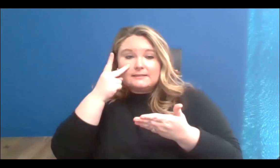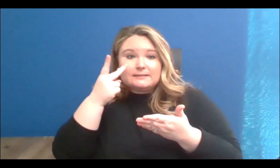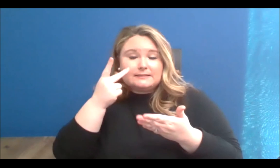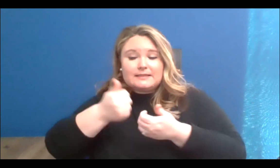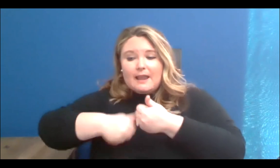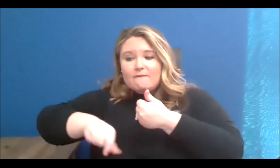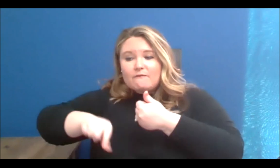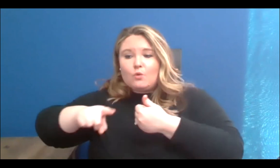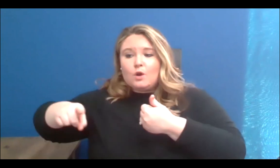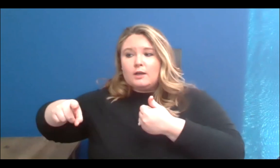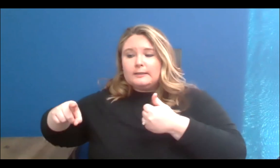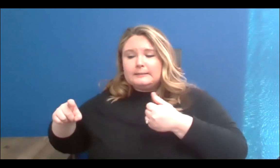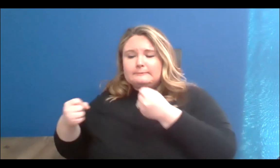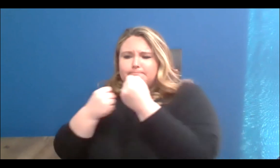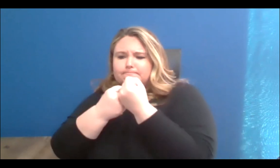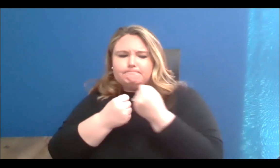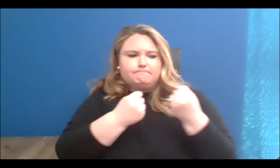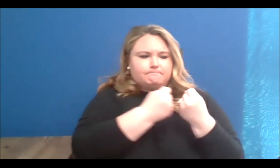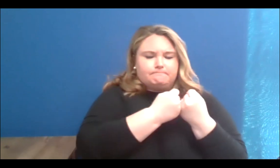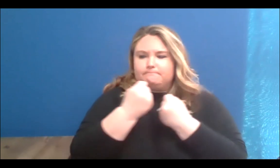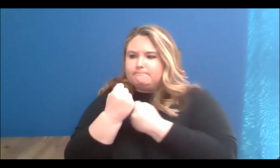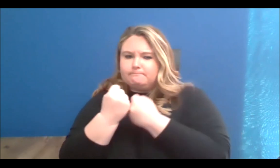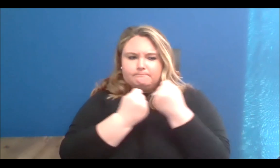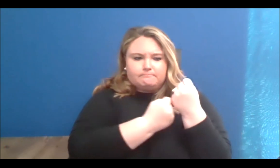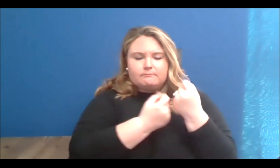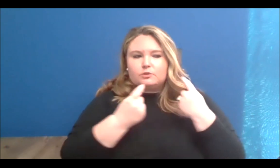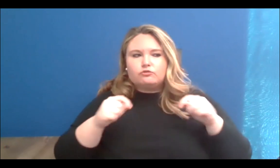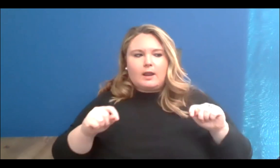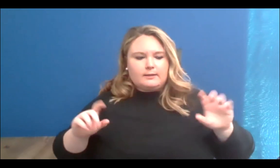part right now, and everyone is trying and trying to bridge that gap, and it's